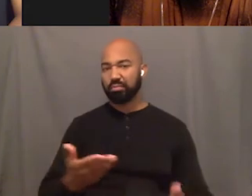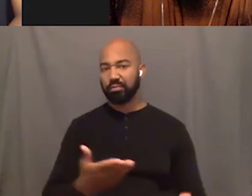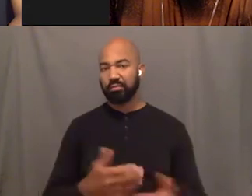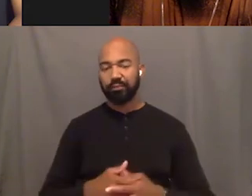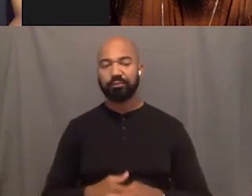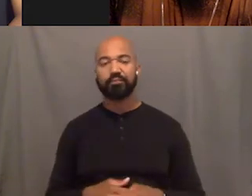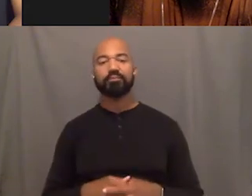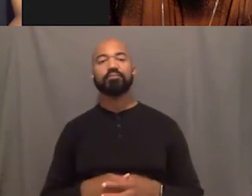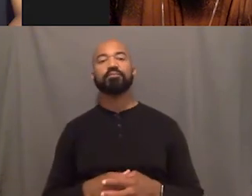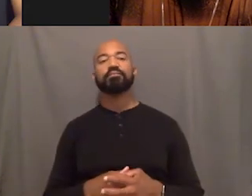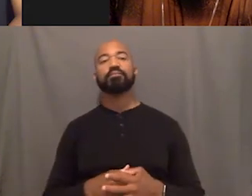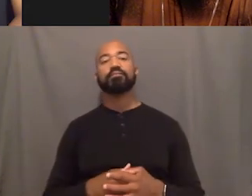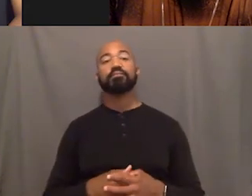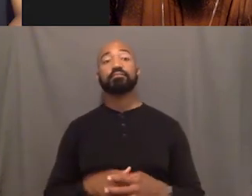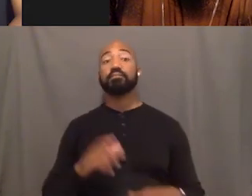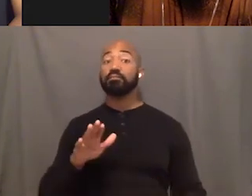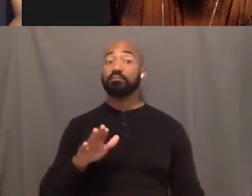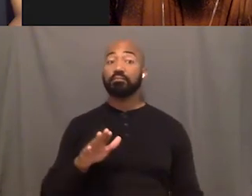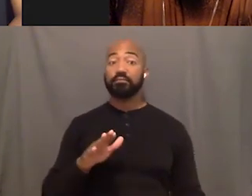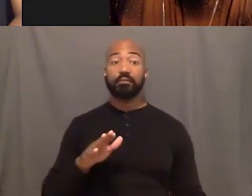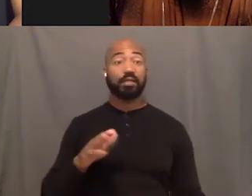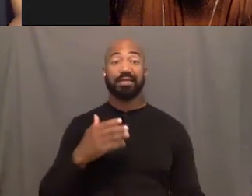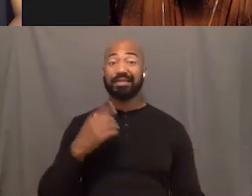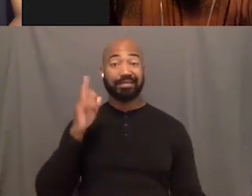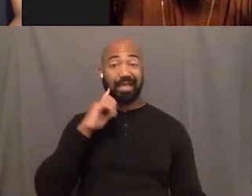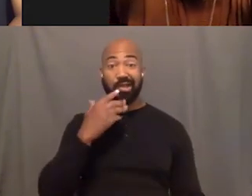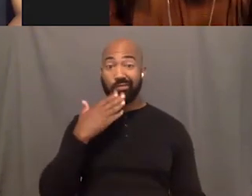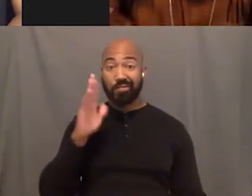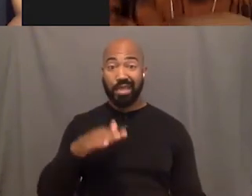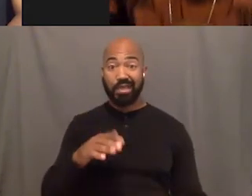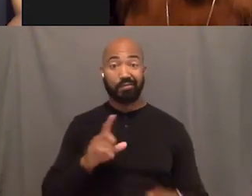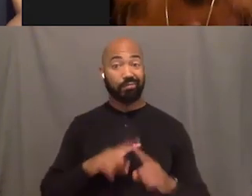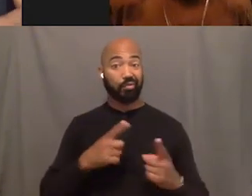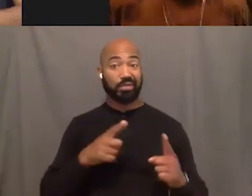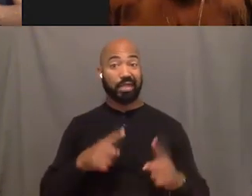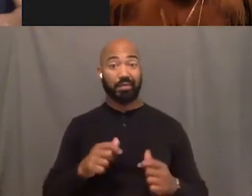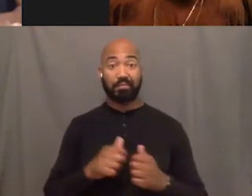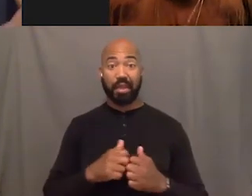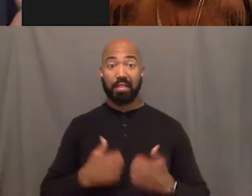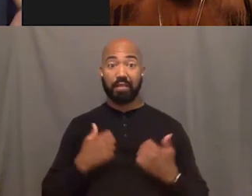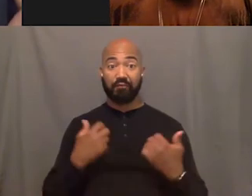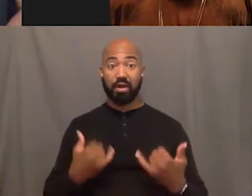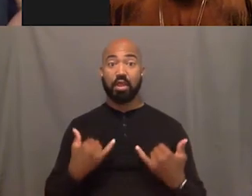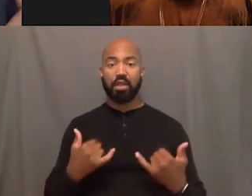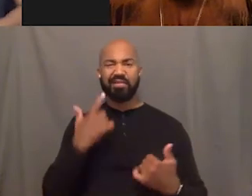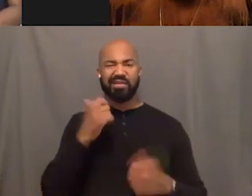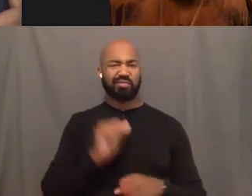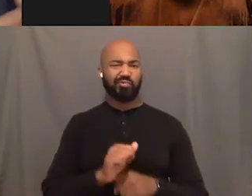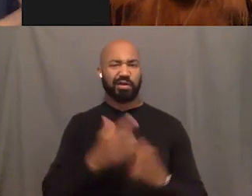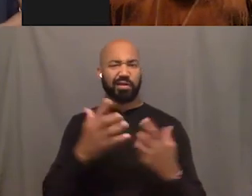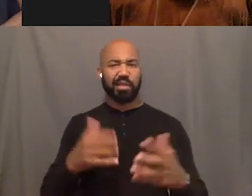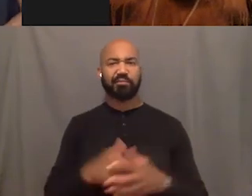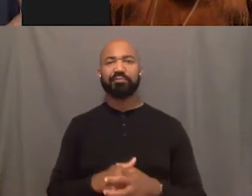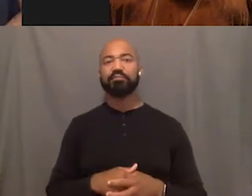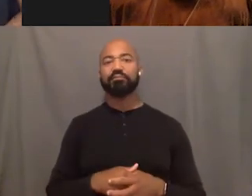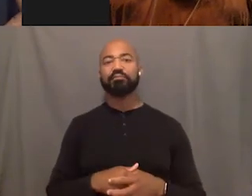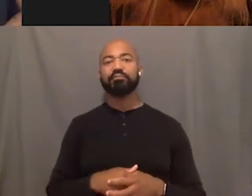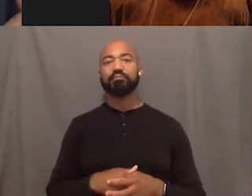This gonna sound so bad but it's just like where I am right now because I, I work a lot. It's the City Girls, Jobs.